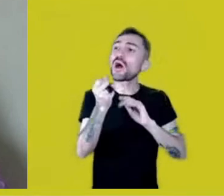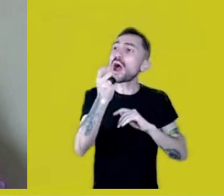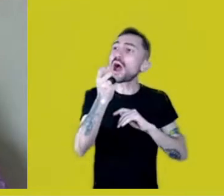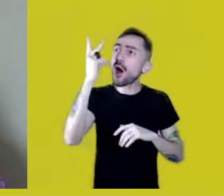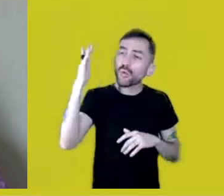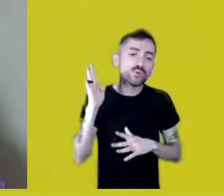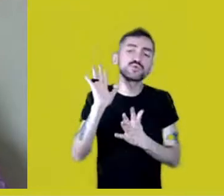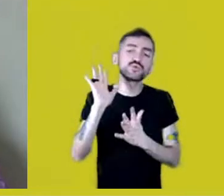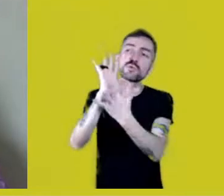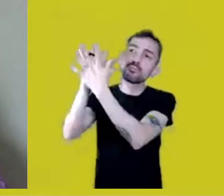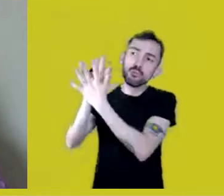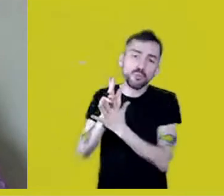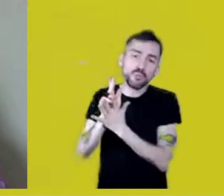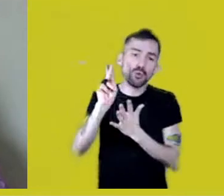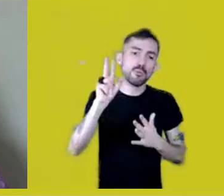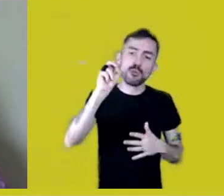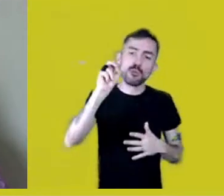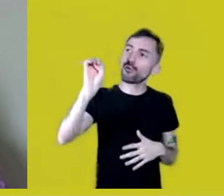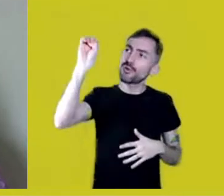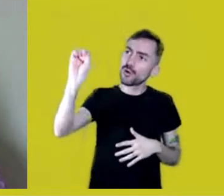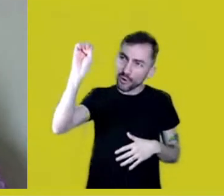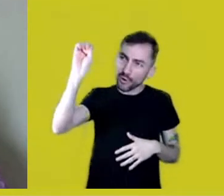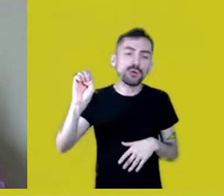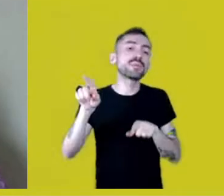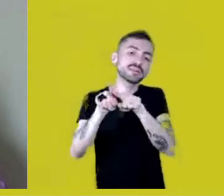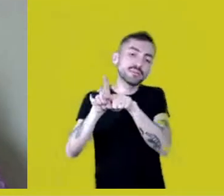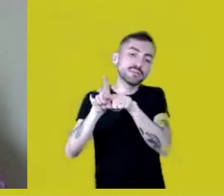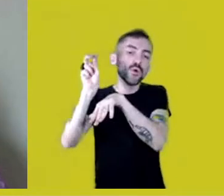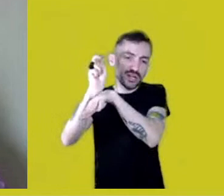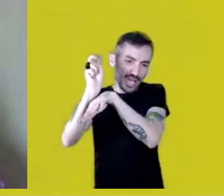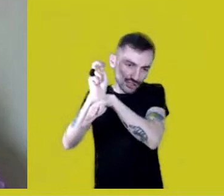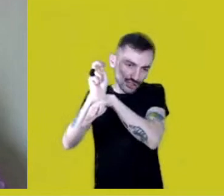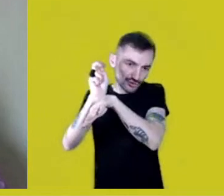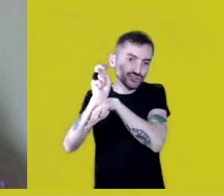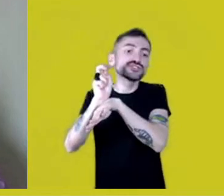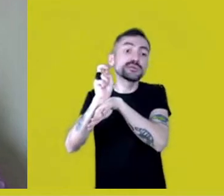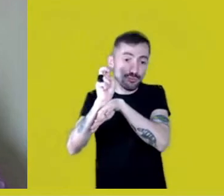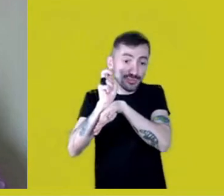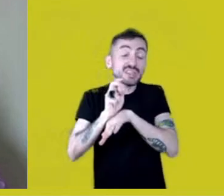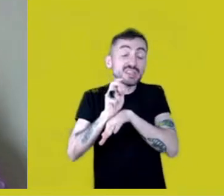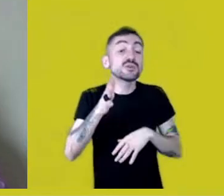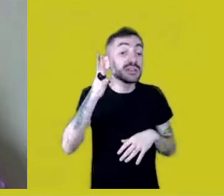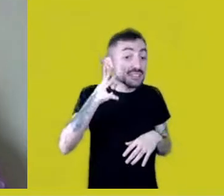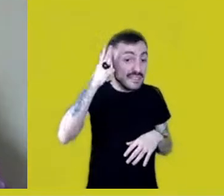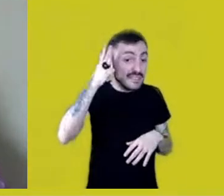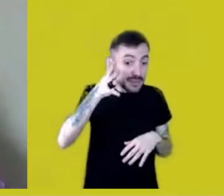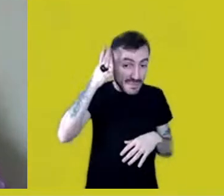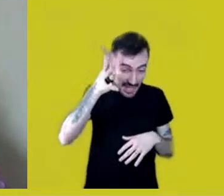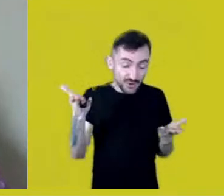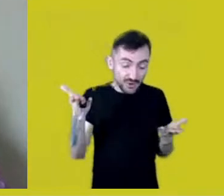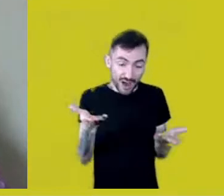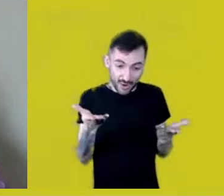or even the East. This seminar tries to talk about